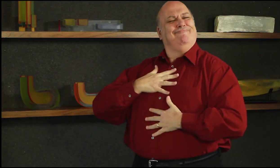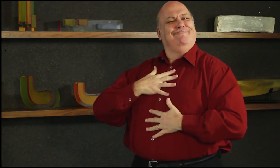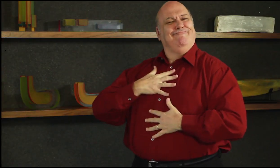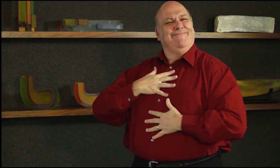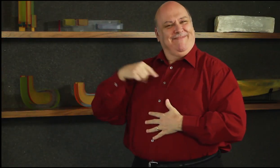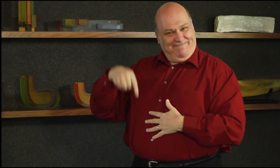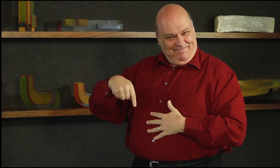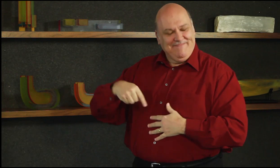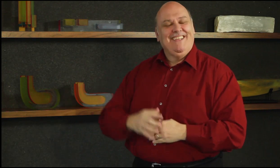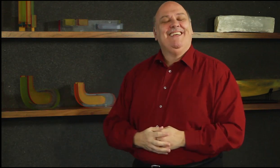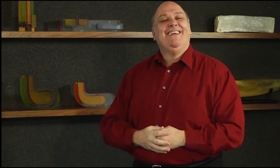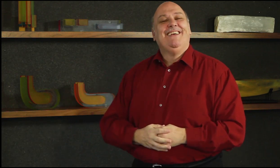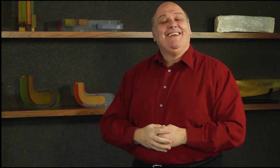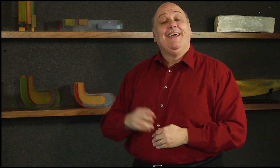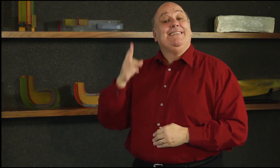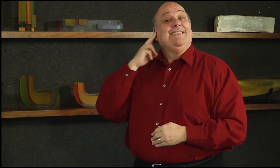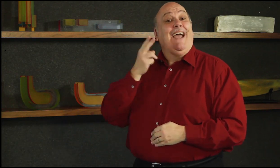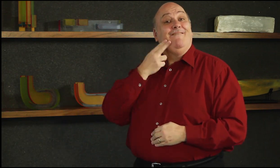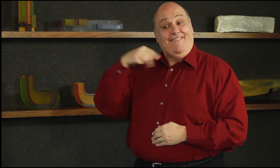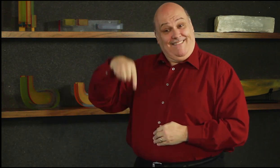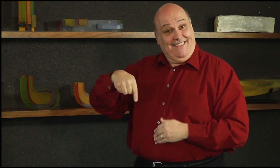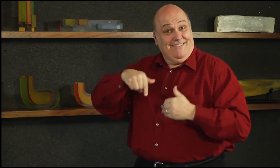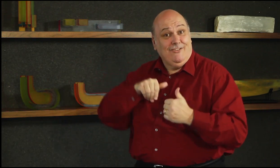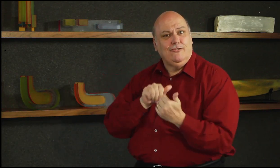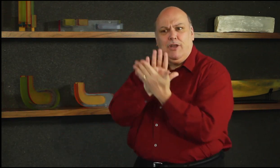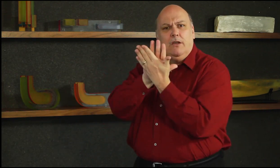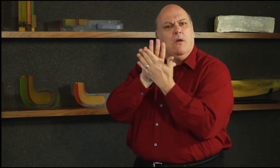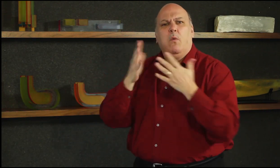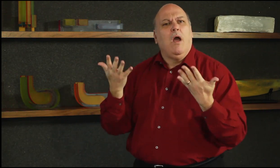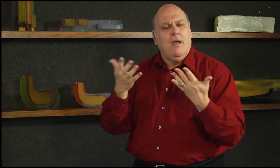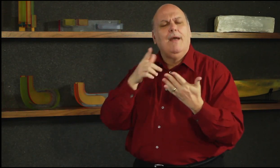We may not hear but certainly we have